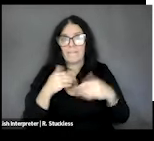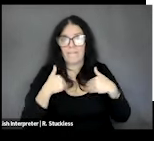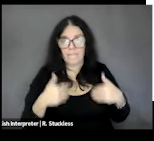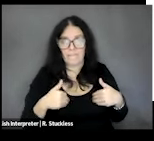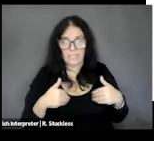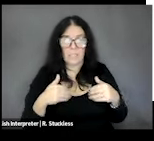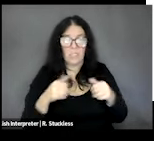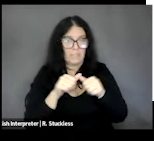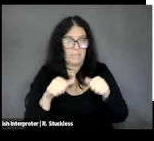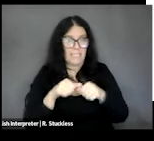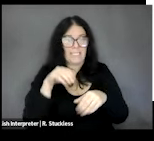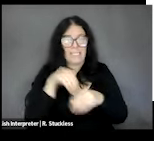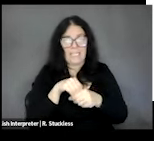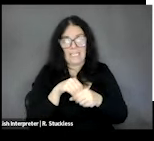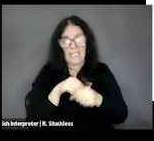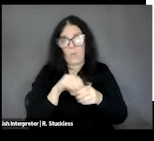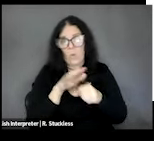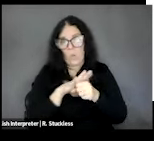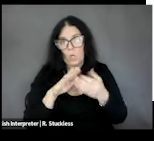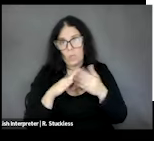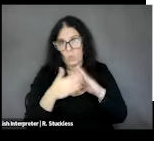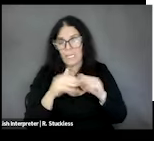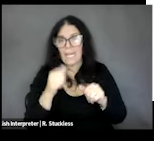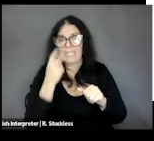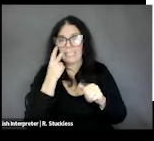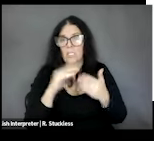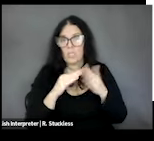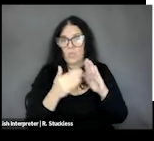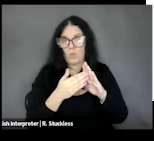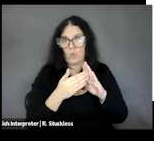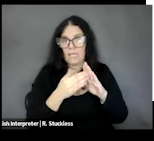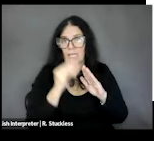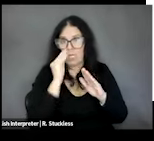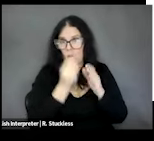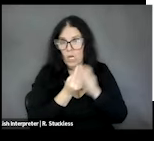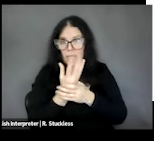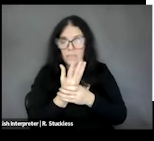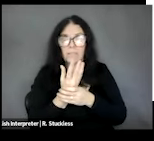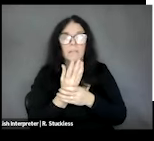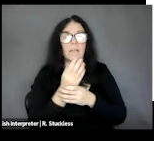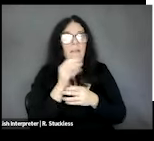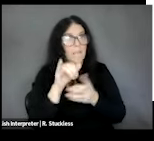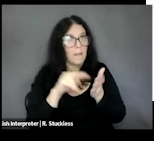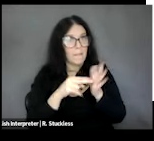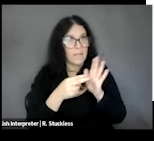local communities, and having Community Gardens. What that means is pushing your city council